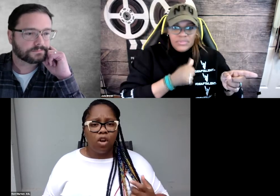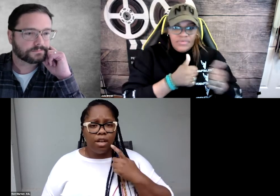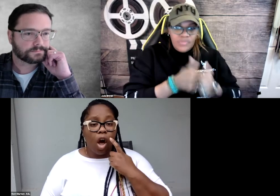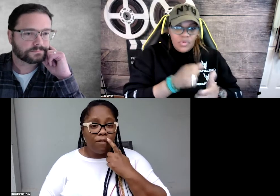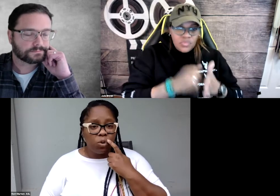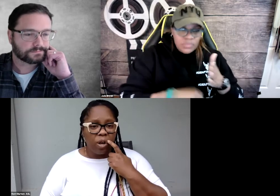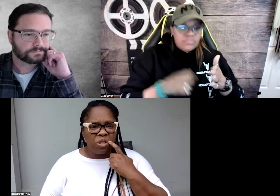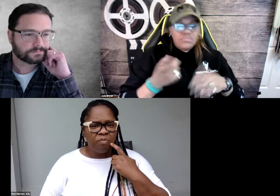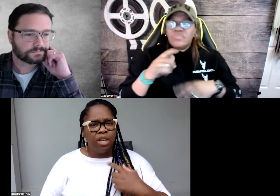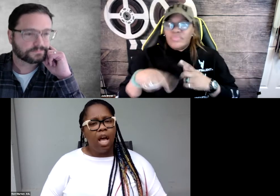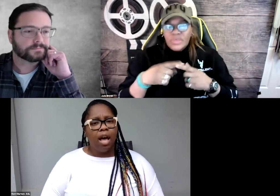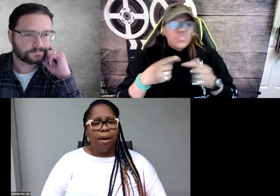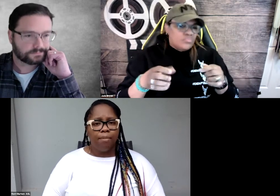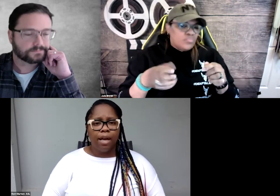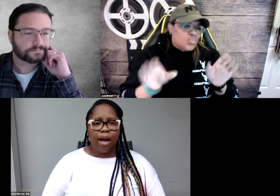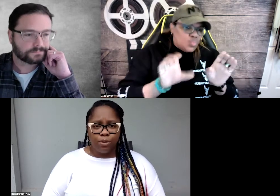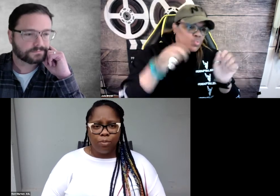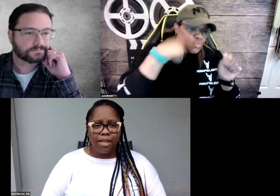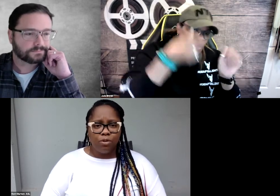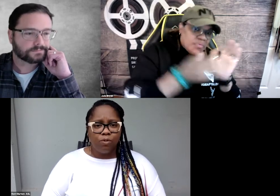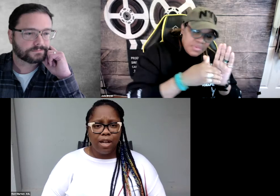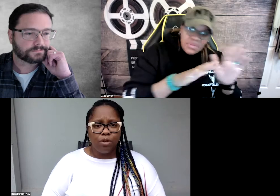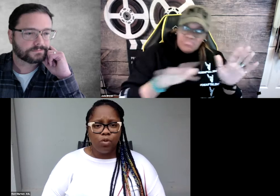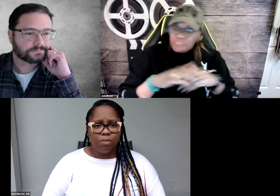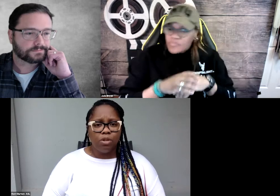of gone off script. I always remind them to follow the script.